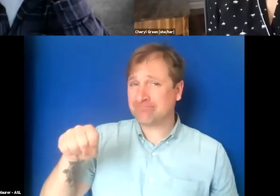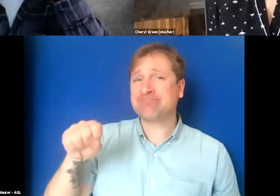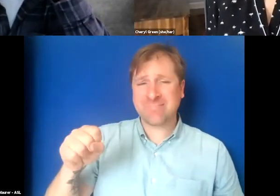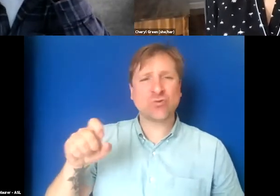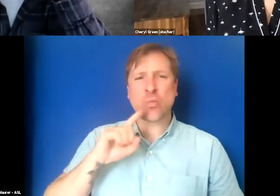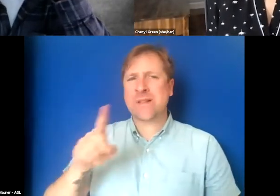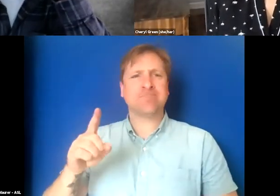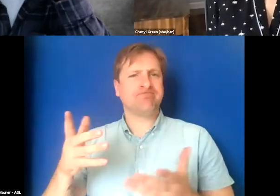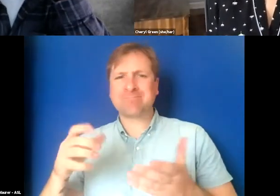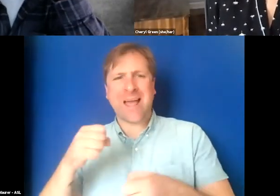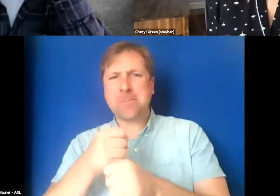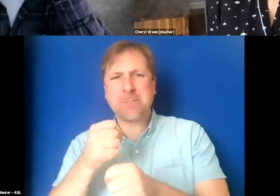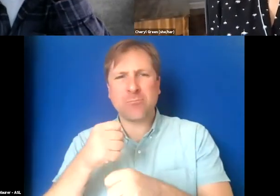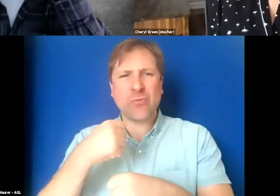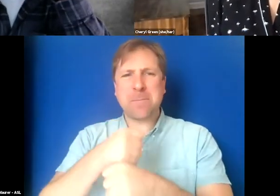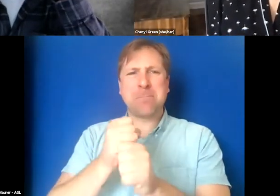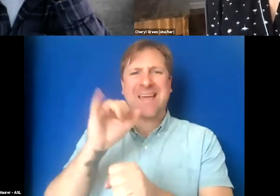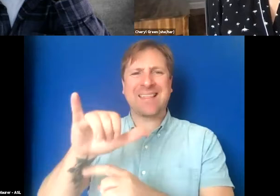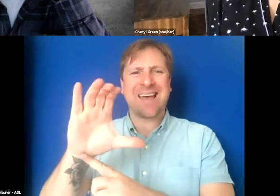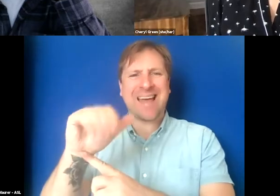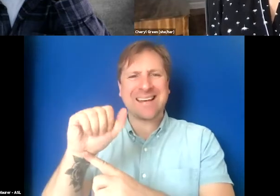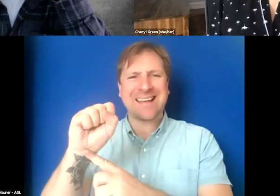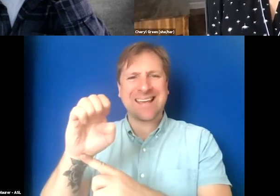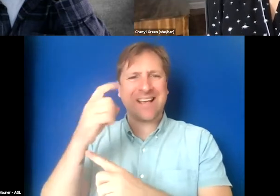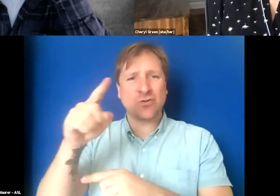When I made the case to people,